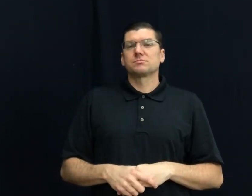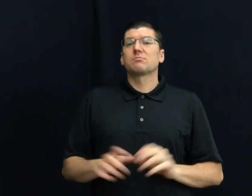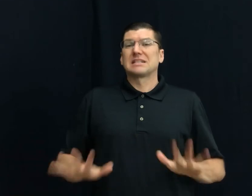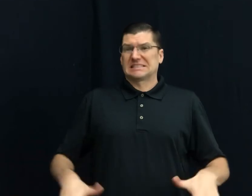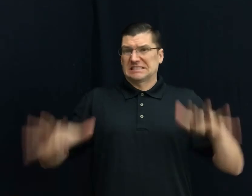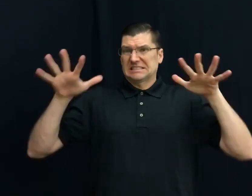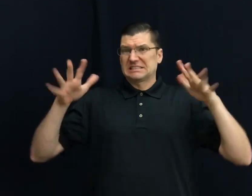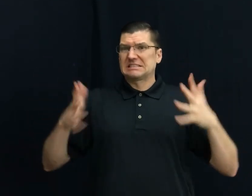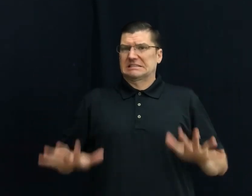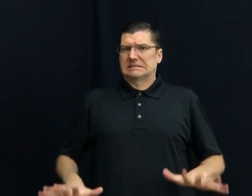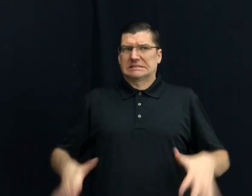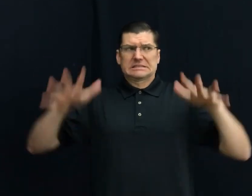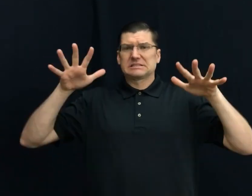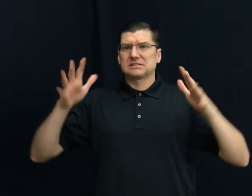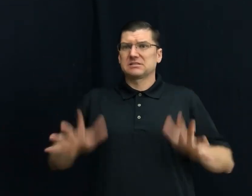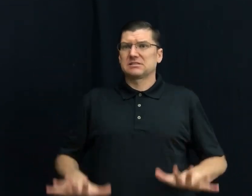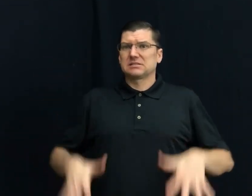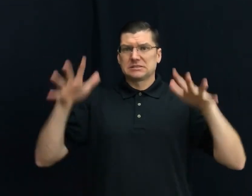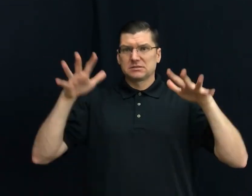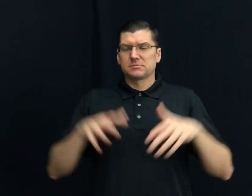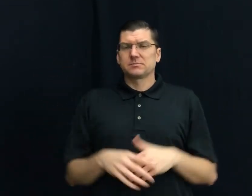61) ANXIETY